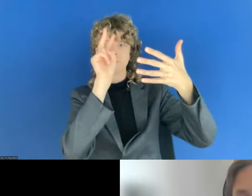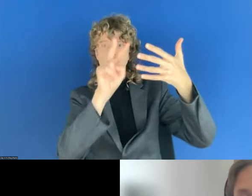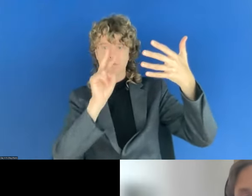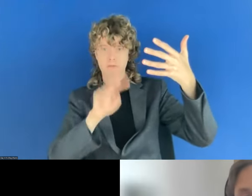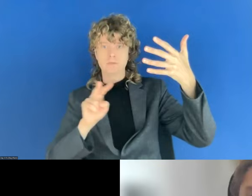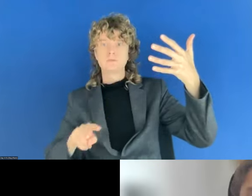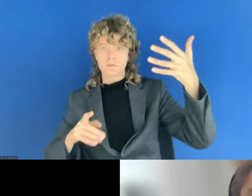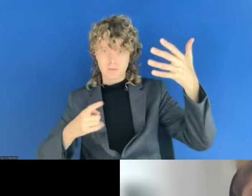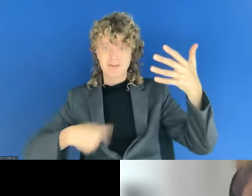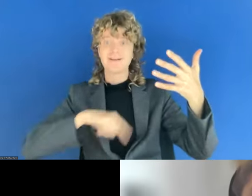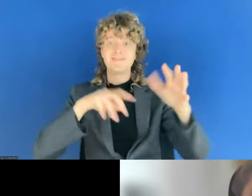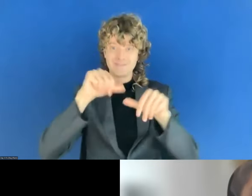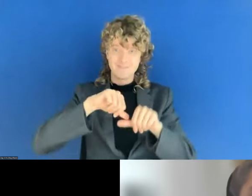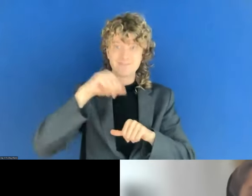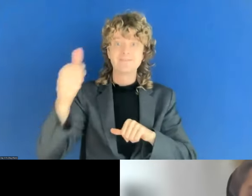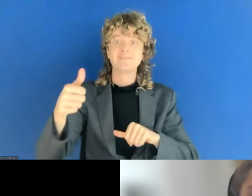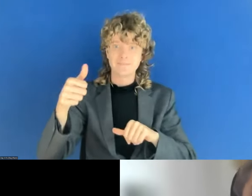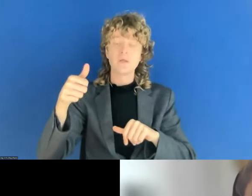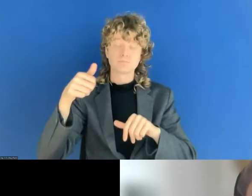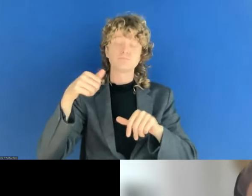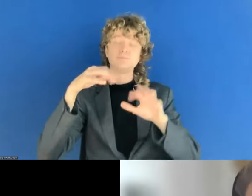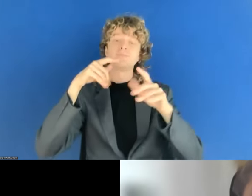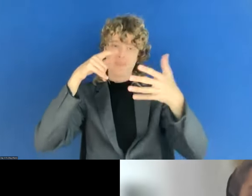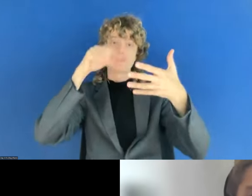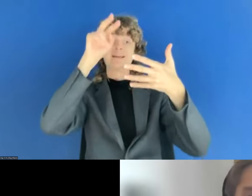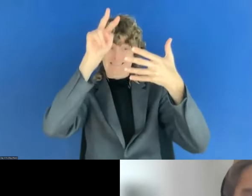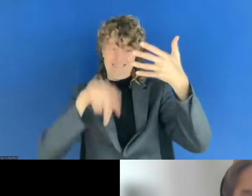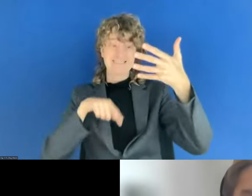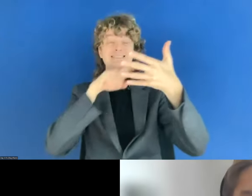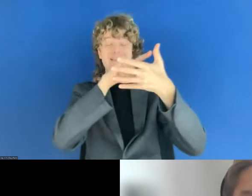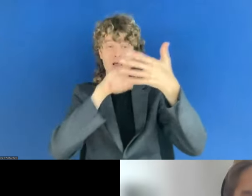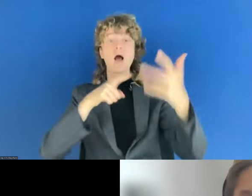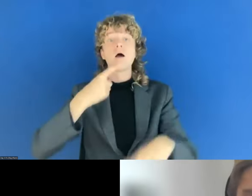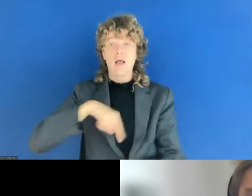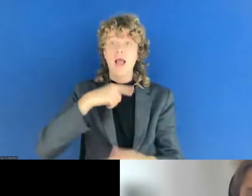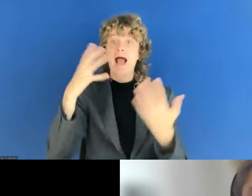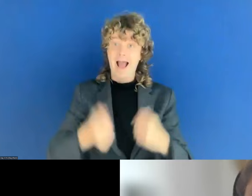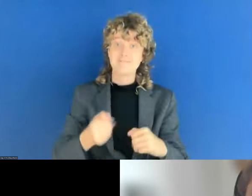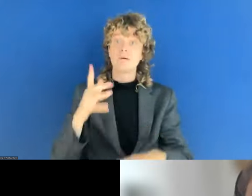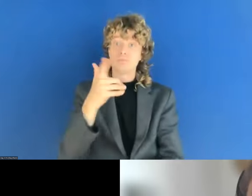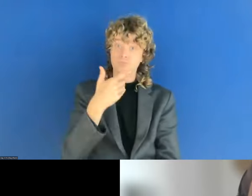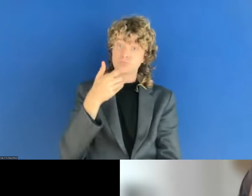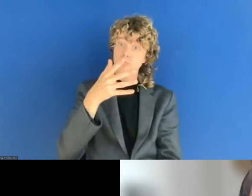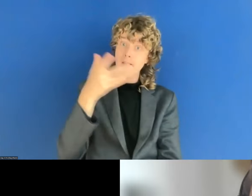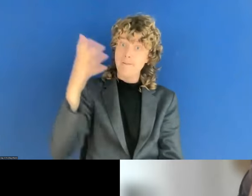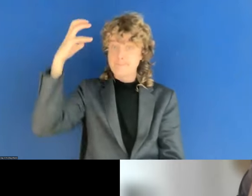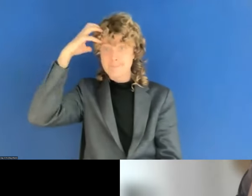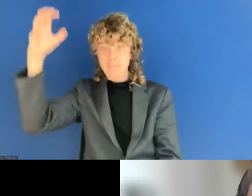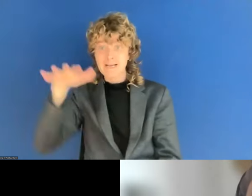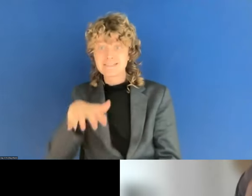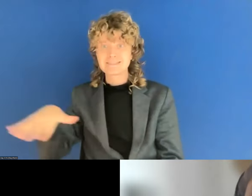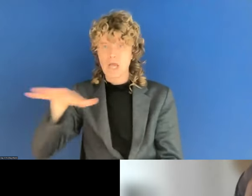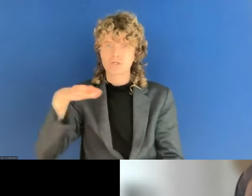solve or just to do a provision for this all of questions and this would be very great if